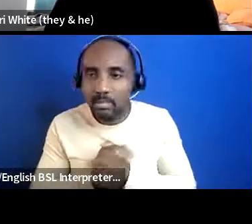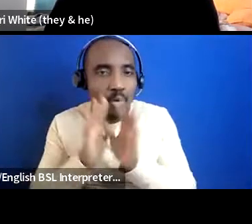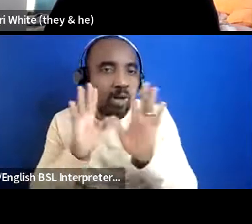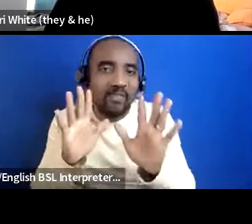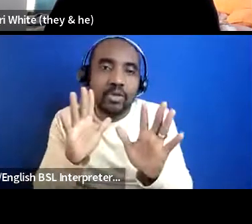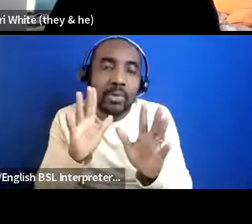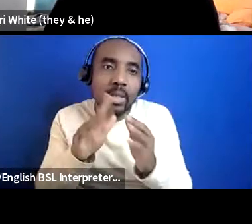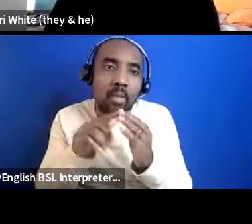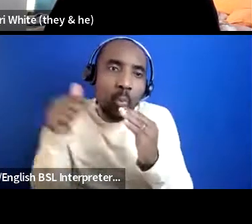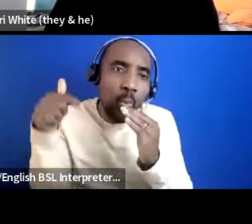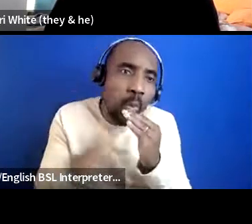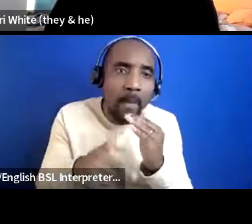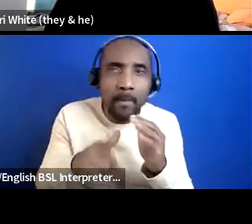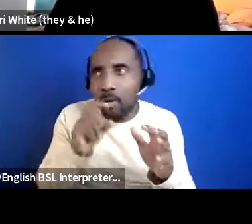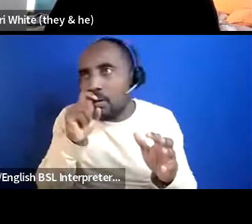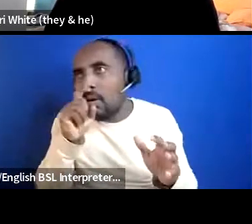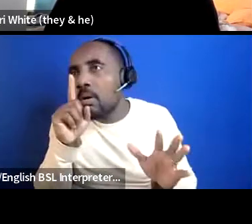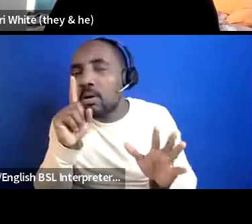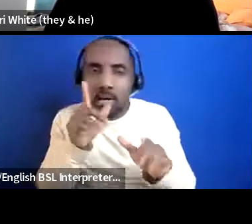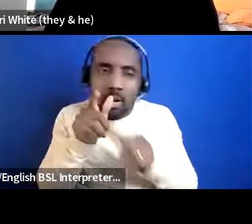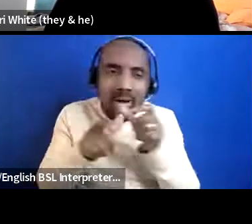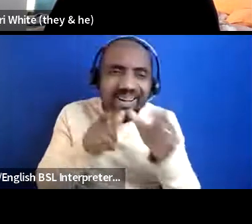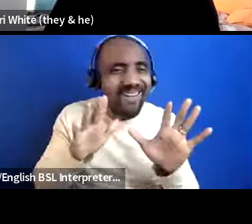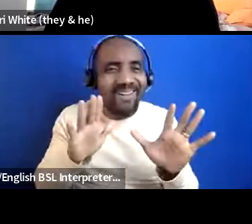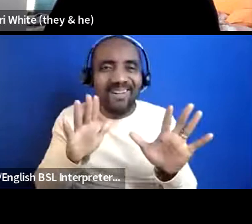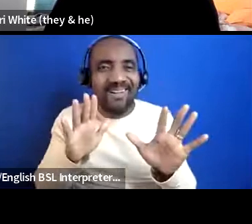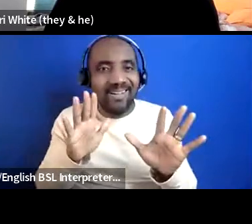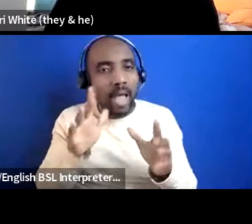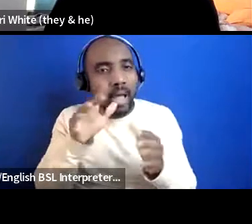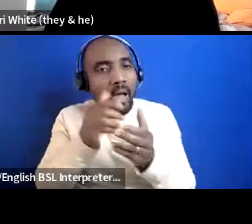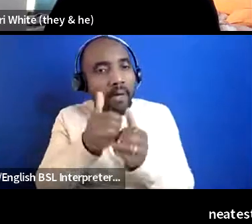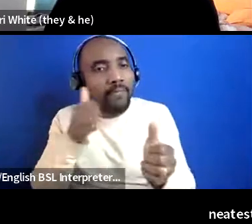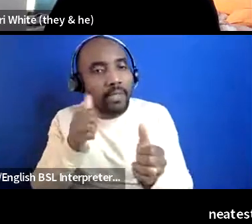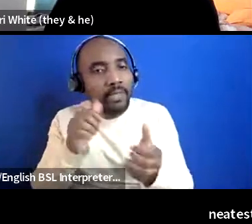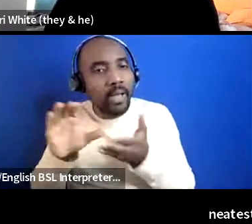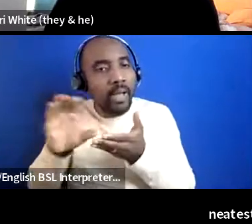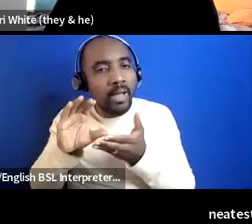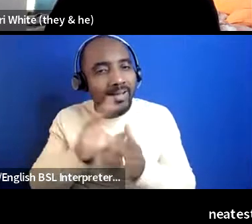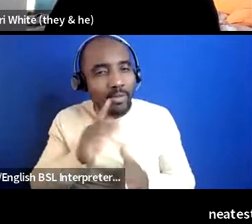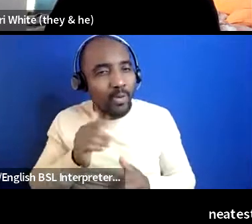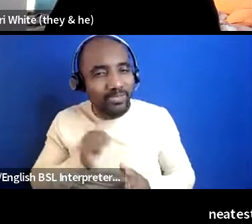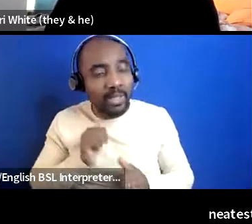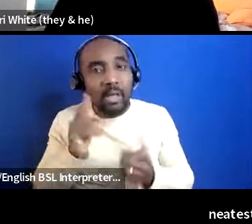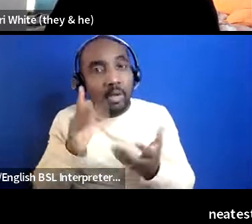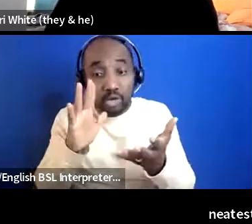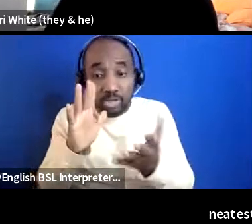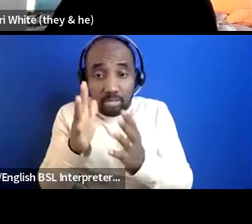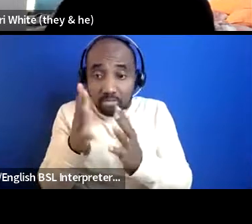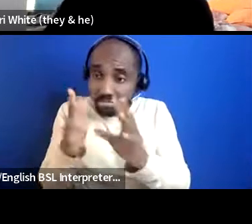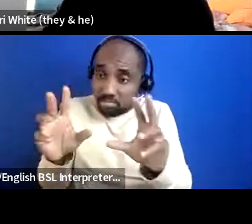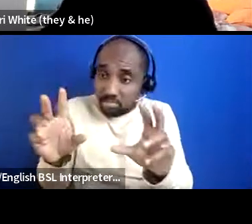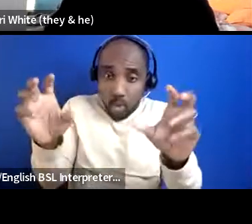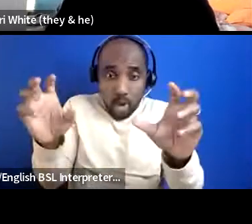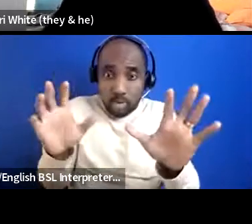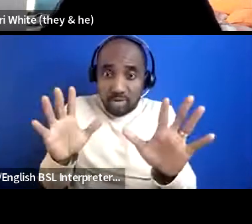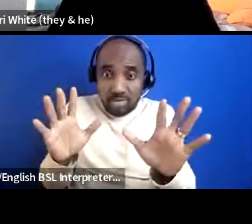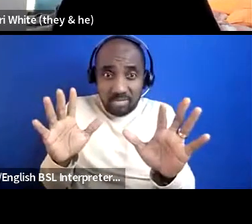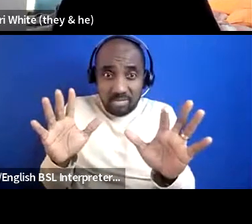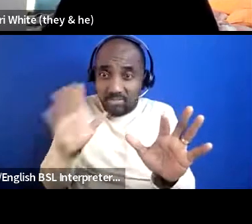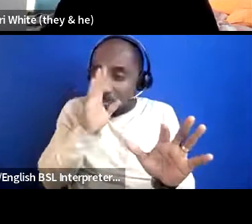that a funder might expect but we were just and sometimes it looks a bit messy but we're just taking these quotes and people were like this event saved my life and i just put that quote and